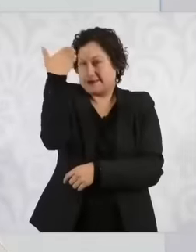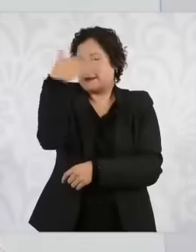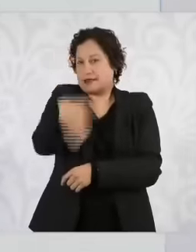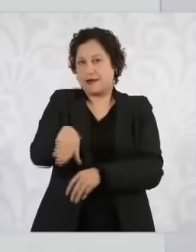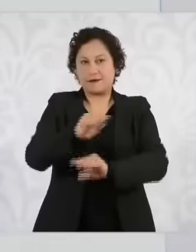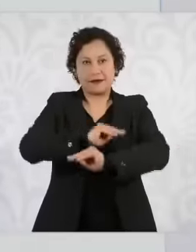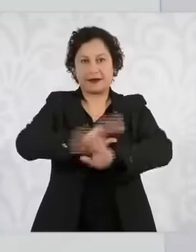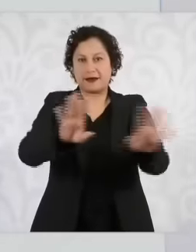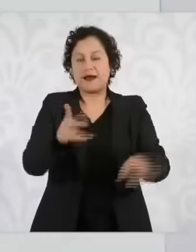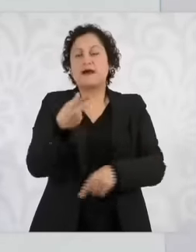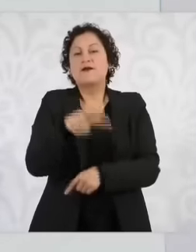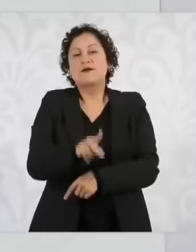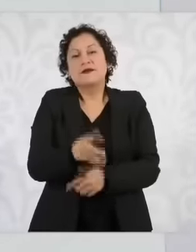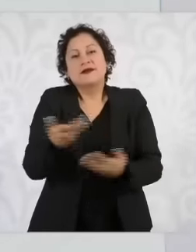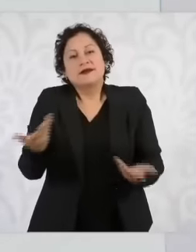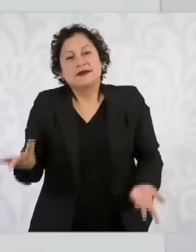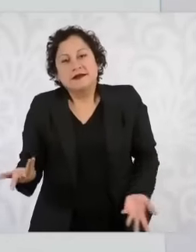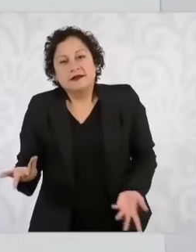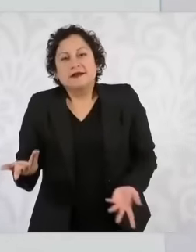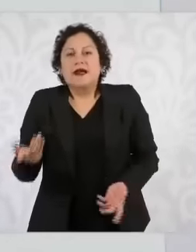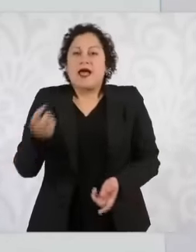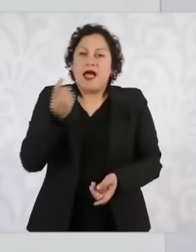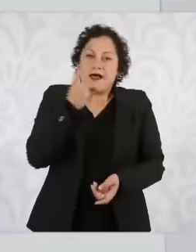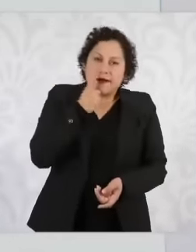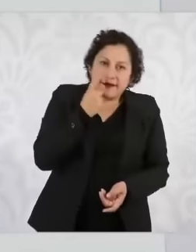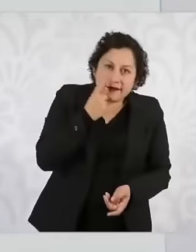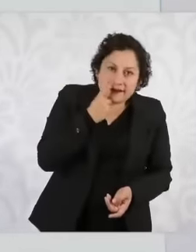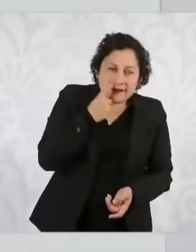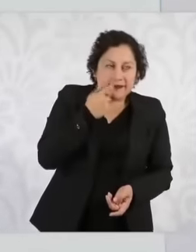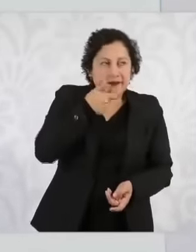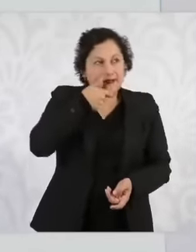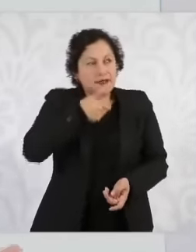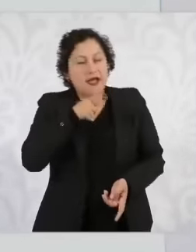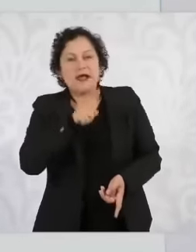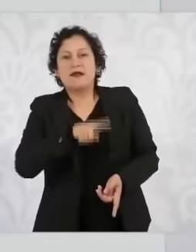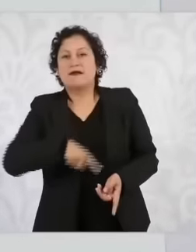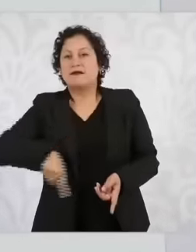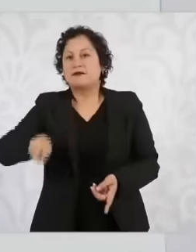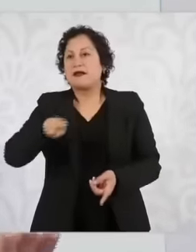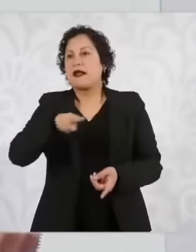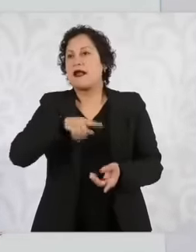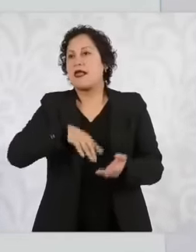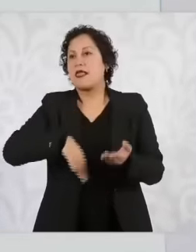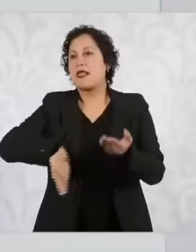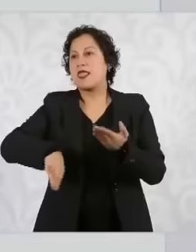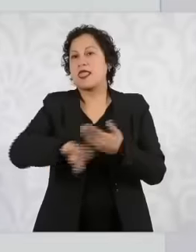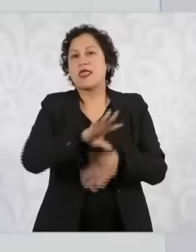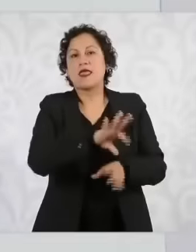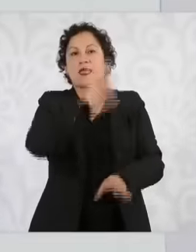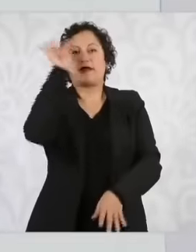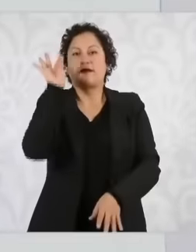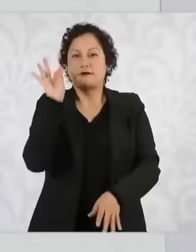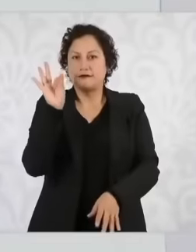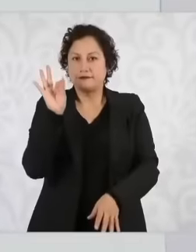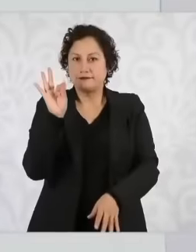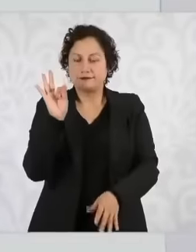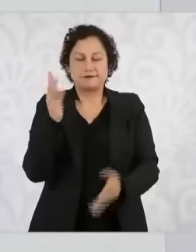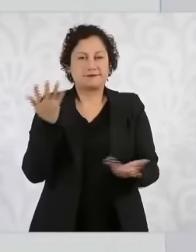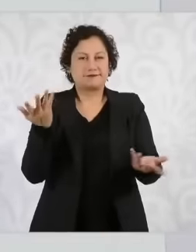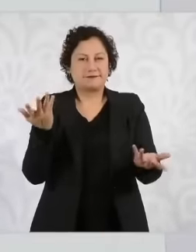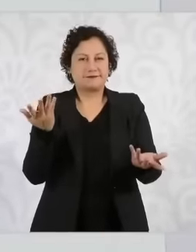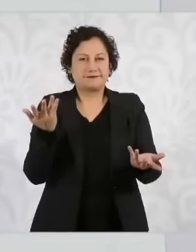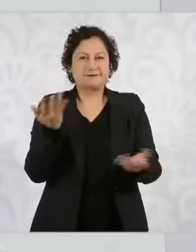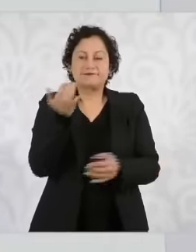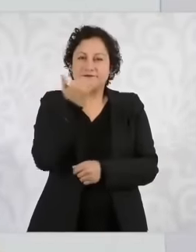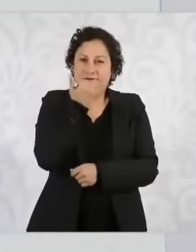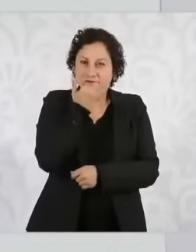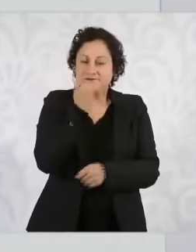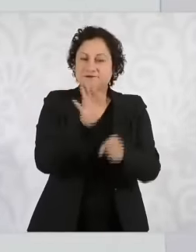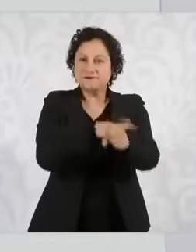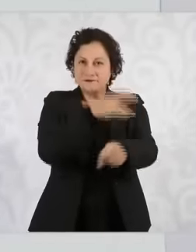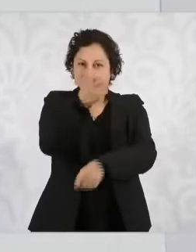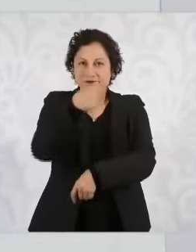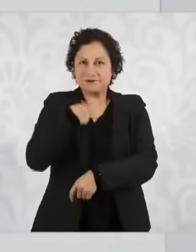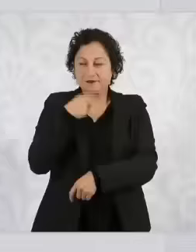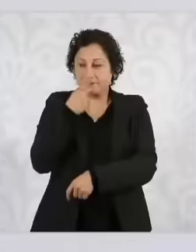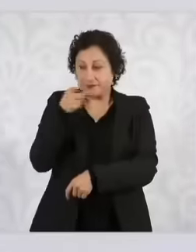ways that they do not have to to do with the law That's why I say the one who is violating the law is she who